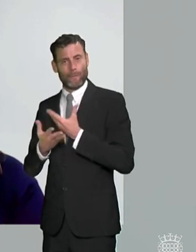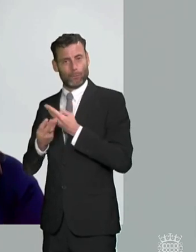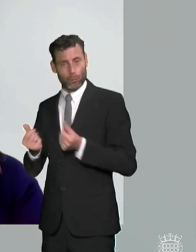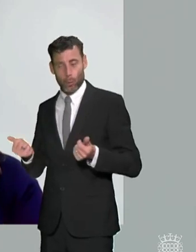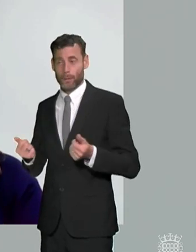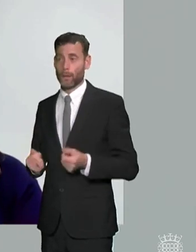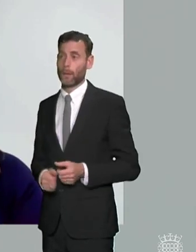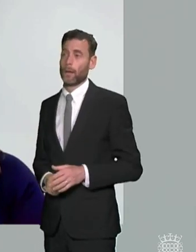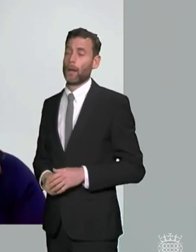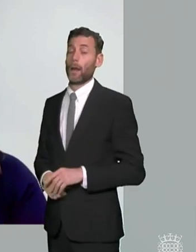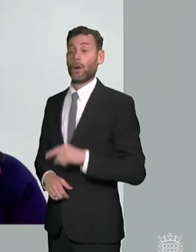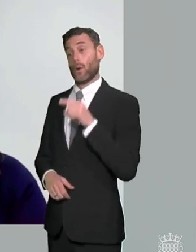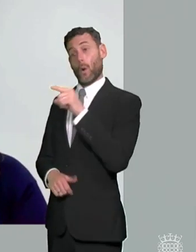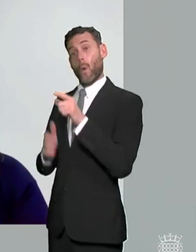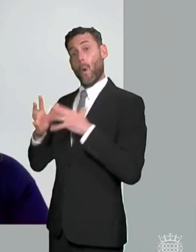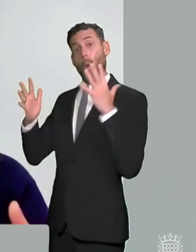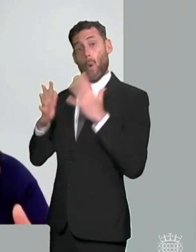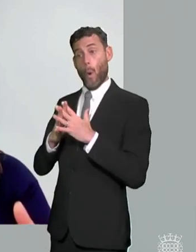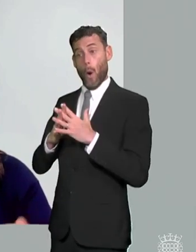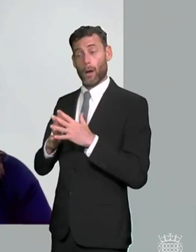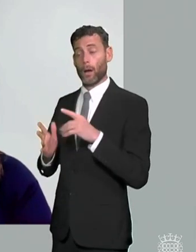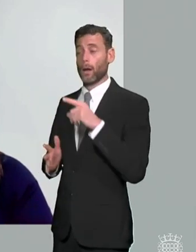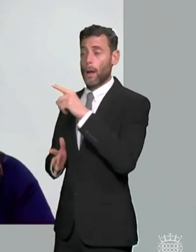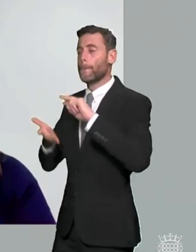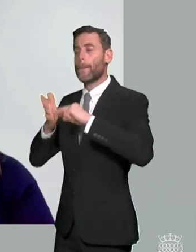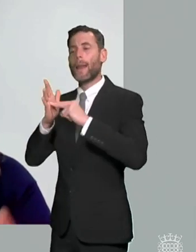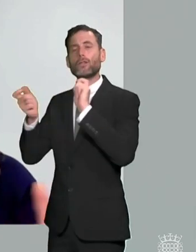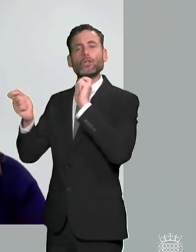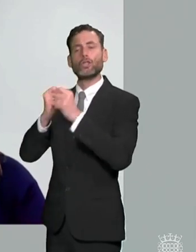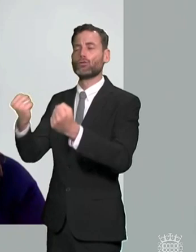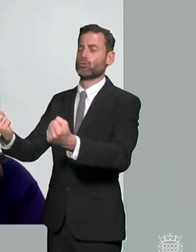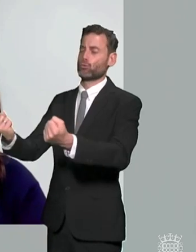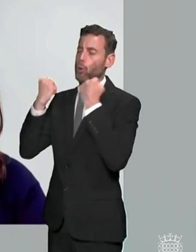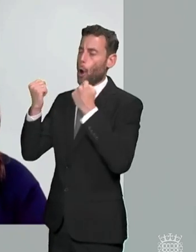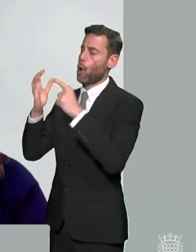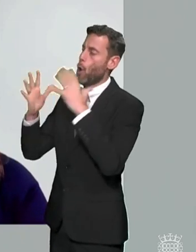without robust accountability mechanisms so you know as mixers you can only strengthen sen support